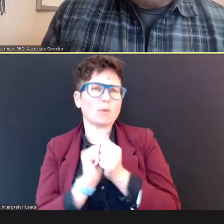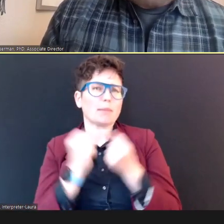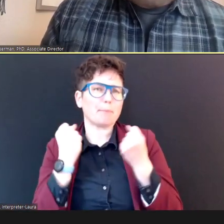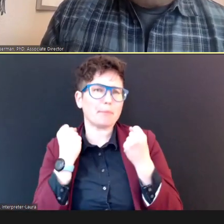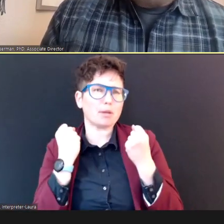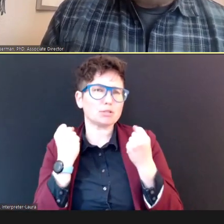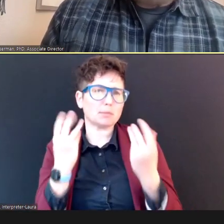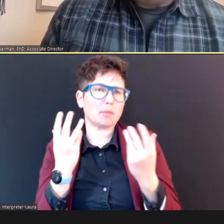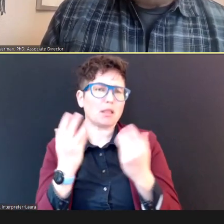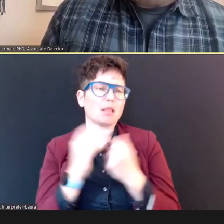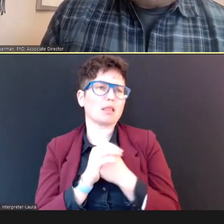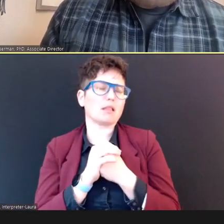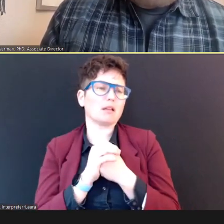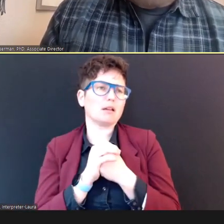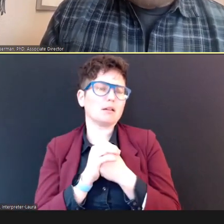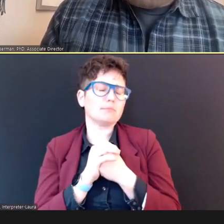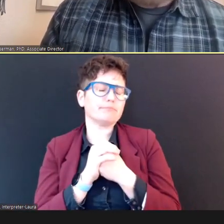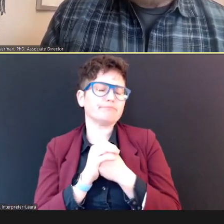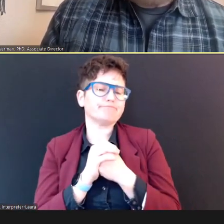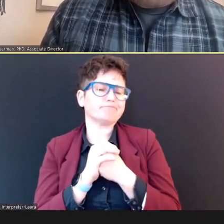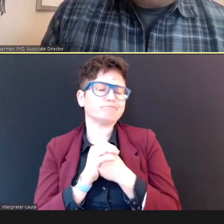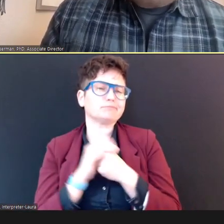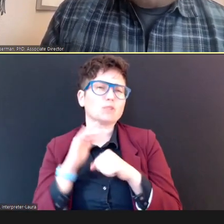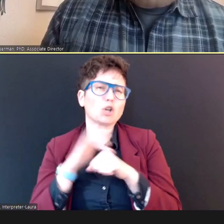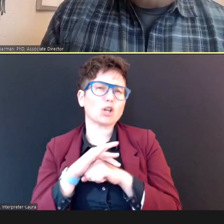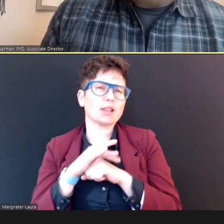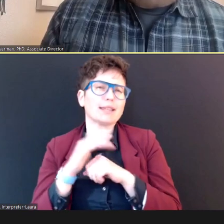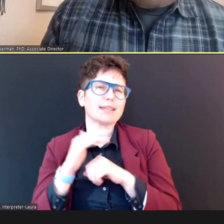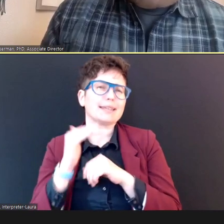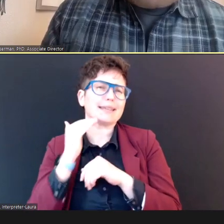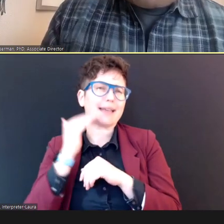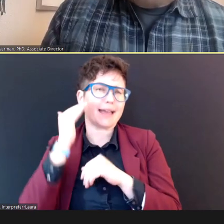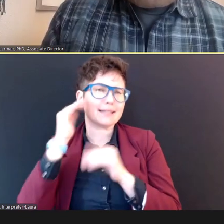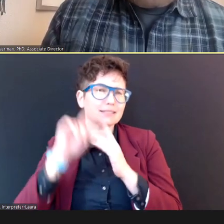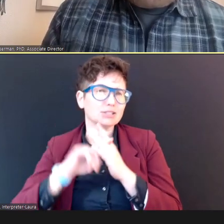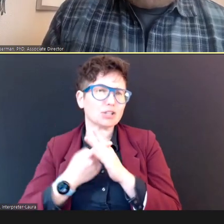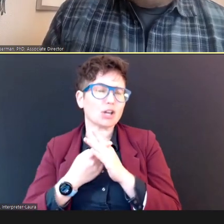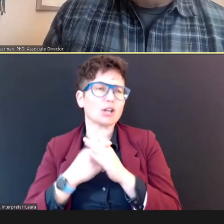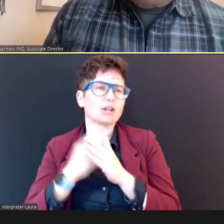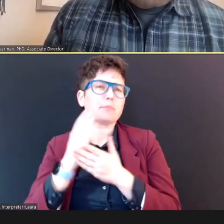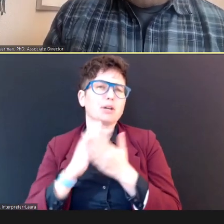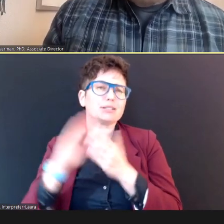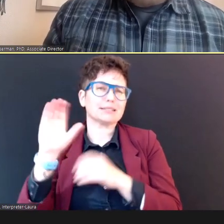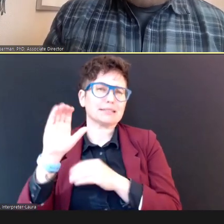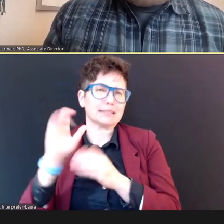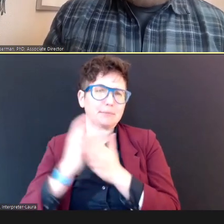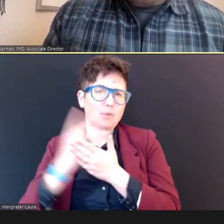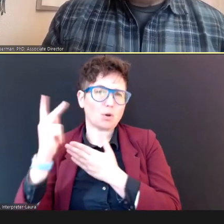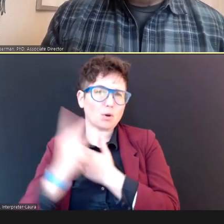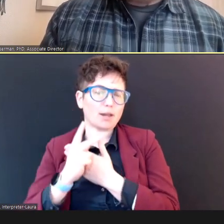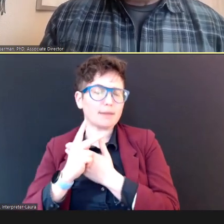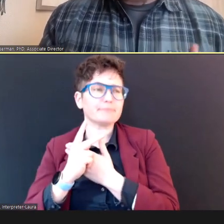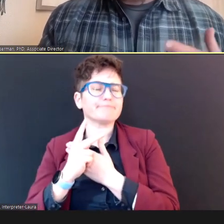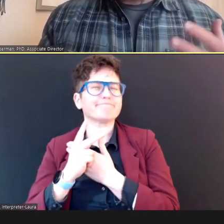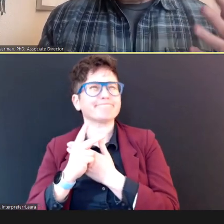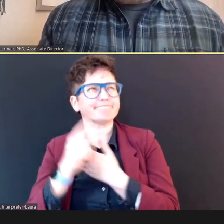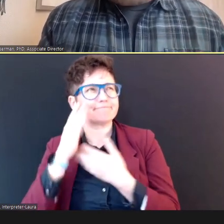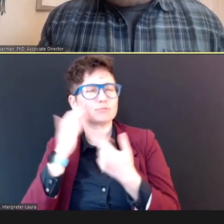early Head Start Head start, and Part C programs. Trying to come up with easiest-to-follow documentation